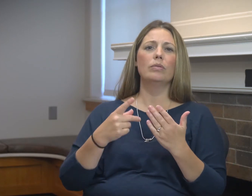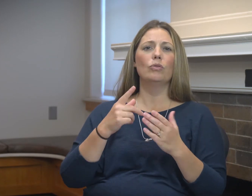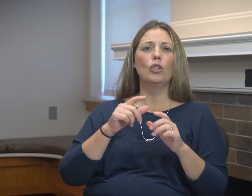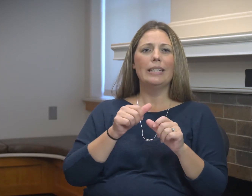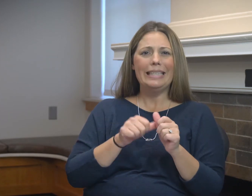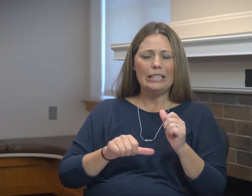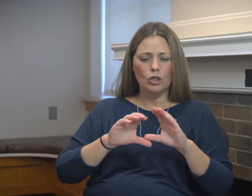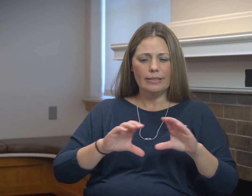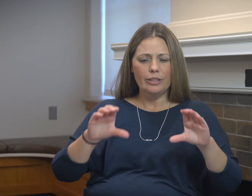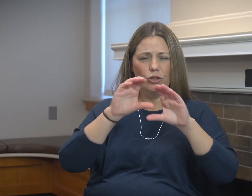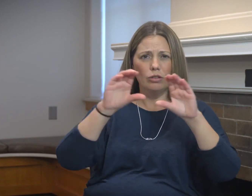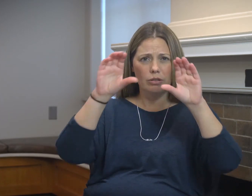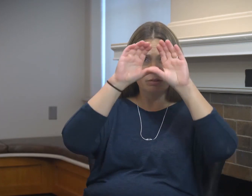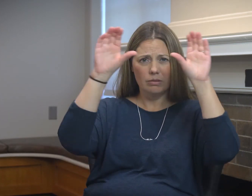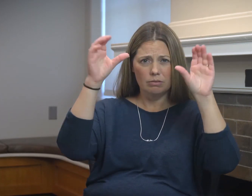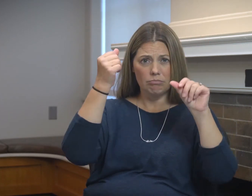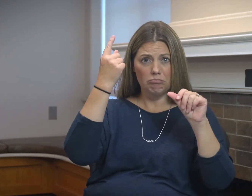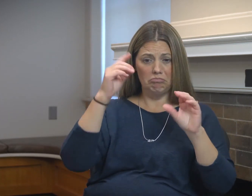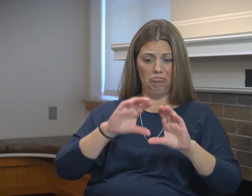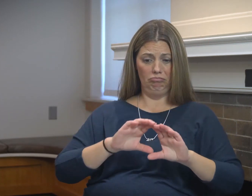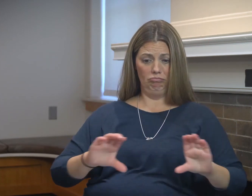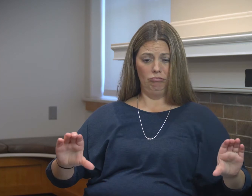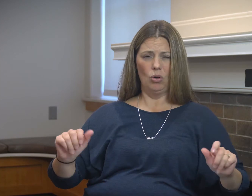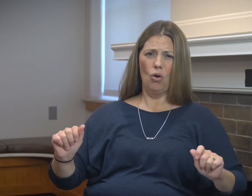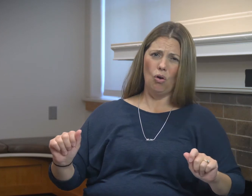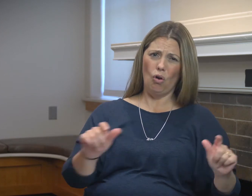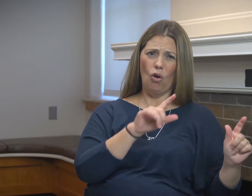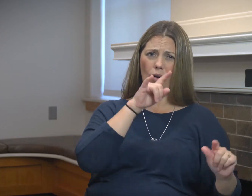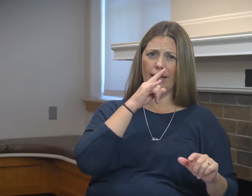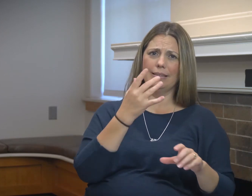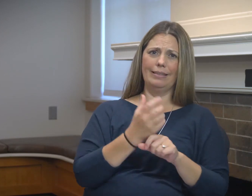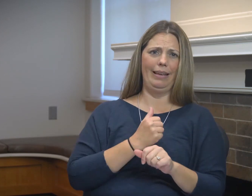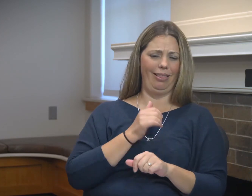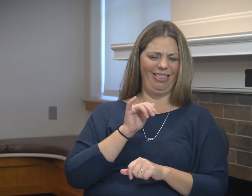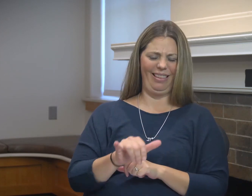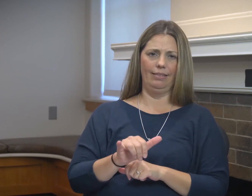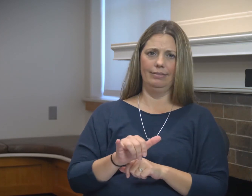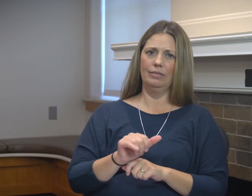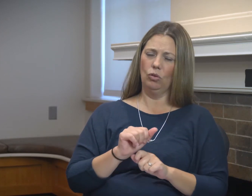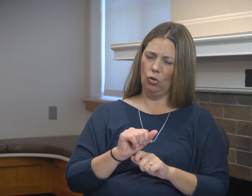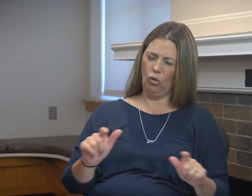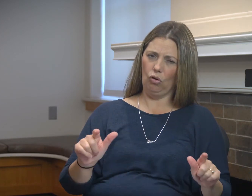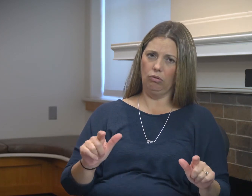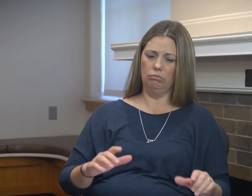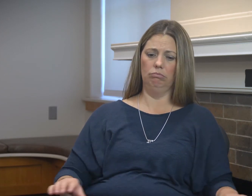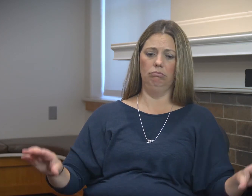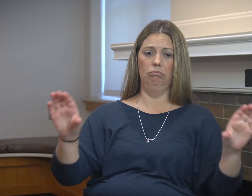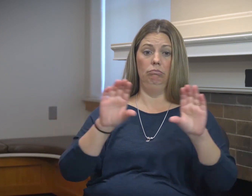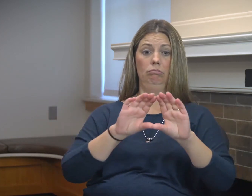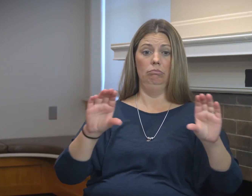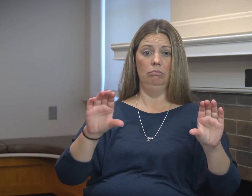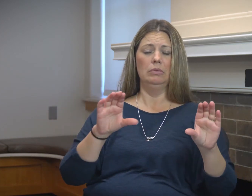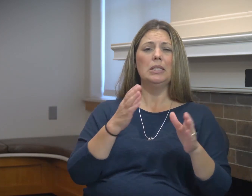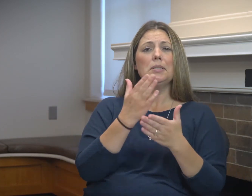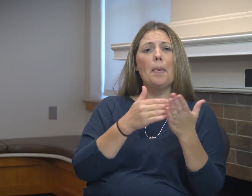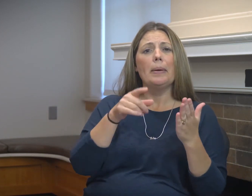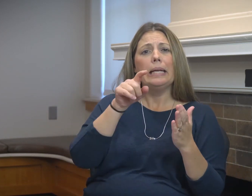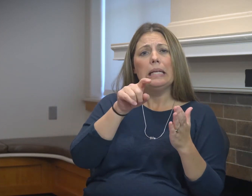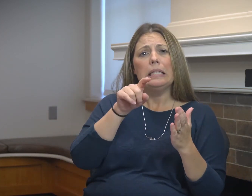We provide support and programs at each tier. Understand the bottom tier is for all students,